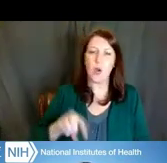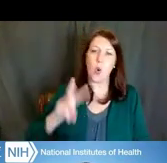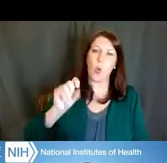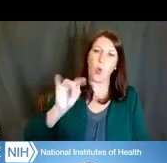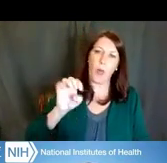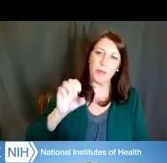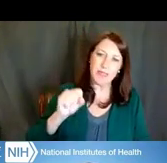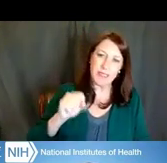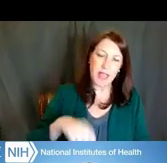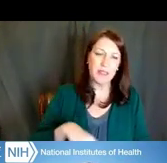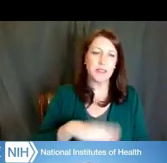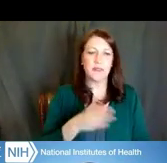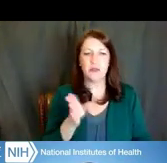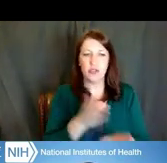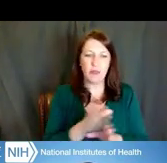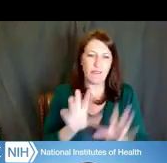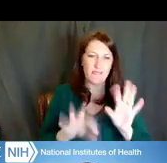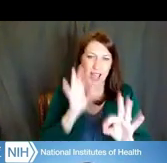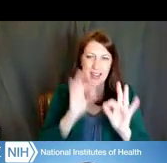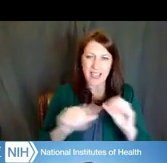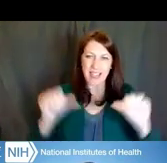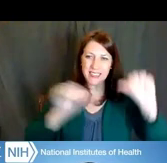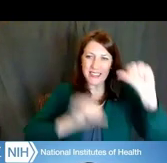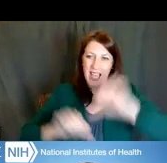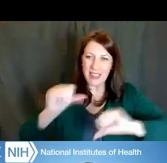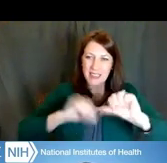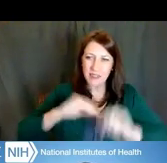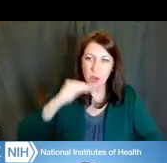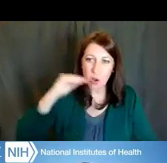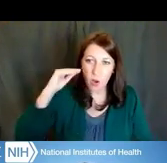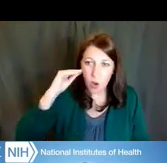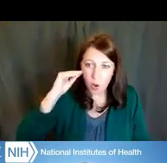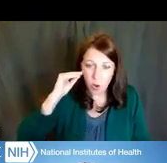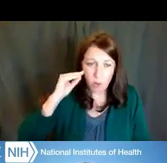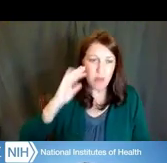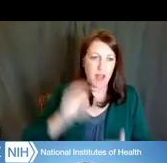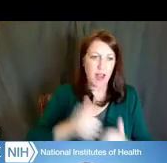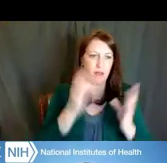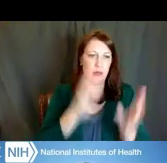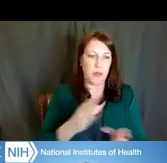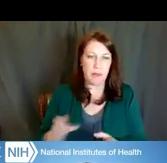finding a scientific home. We've also included links to help you prepare your grant applications.